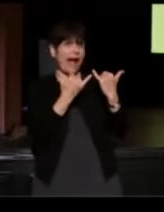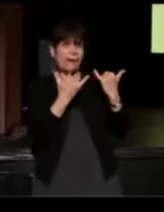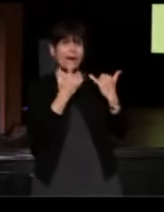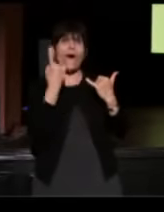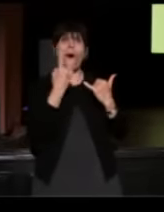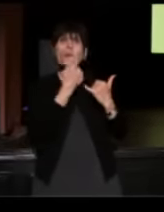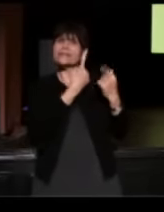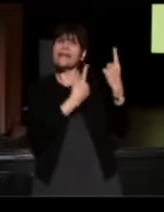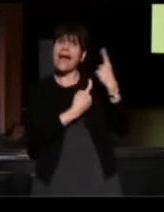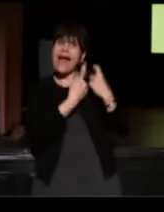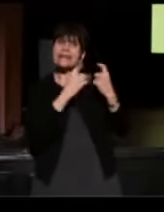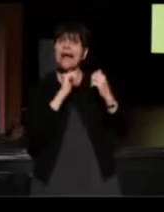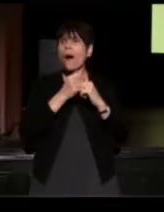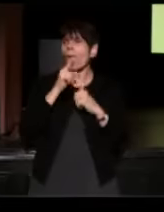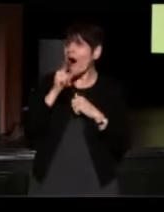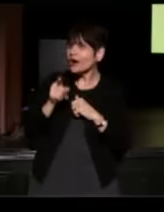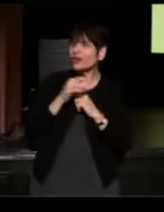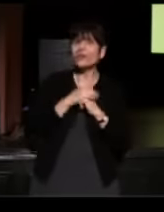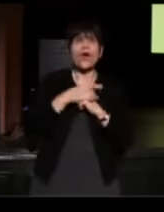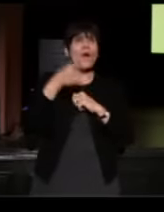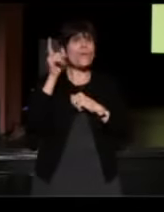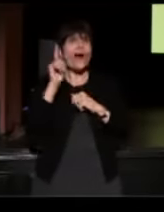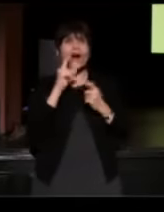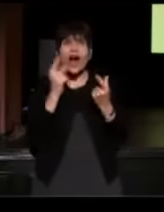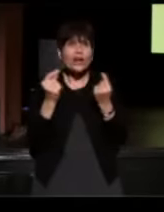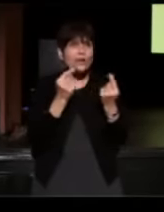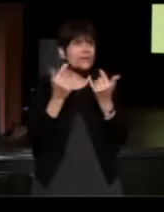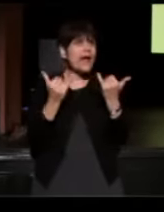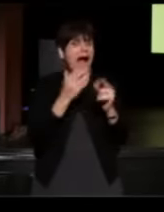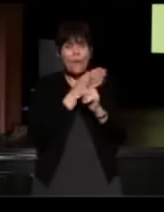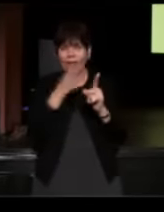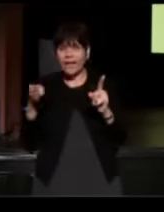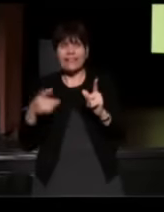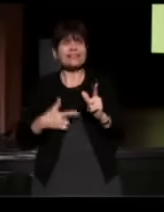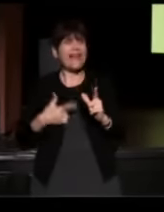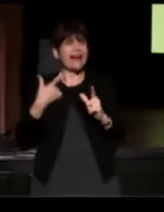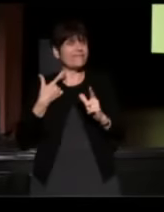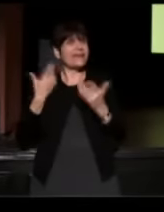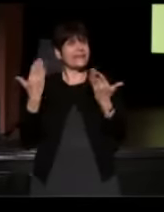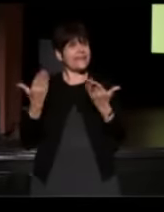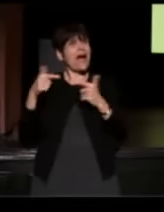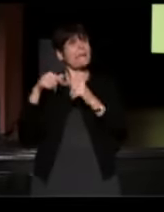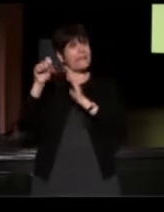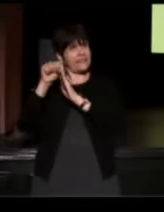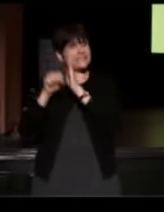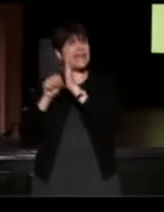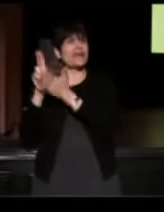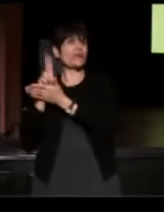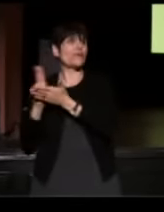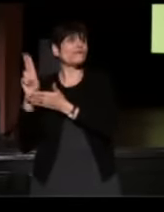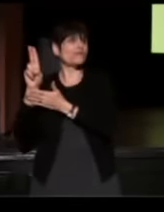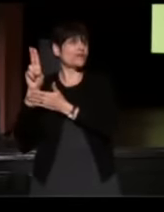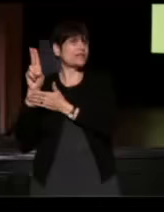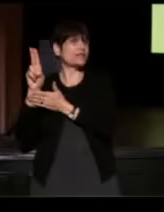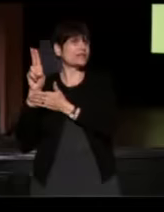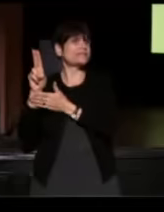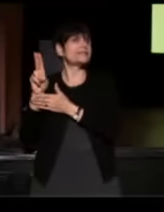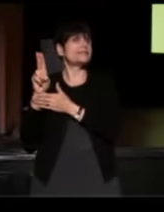"How are you?" you know, "Where are you now in life? And now I'm at NC State University (principal) And got married to one of my other students!